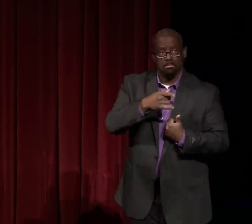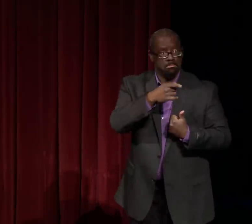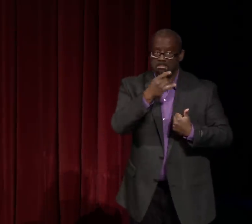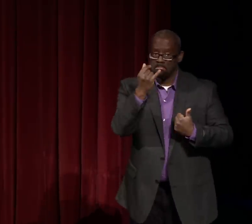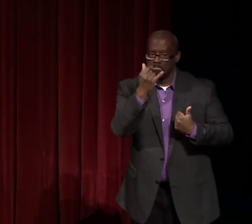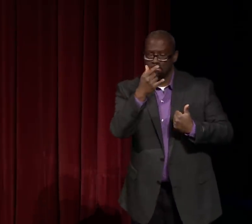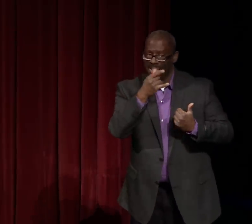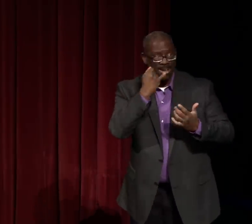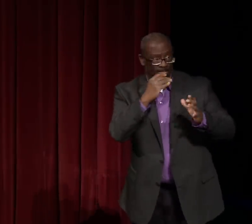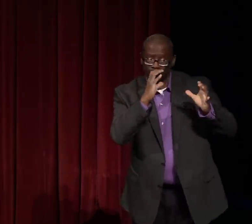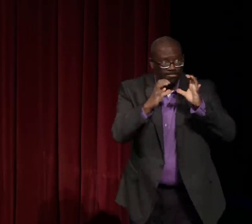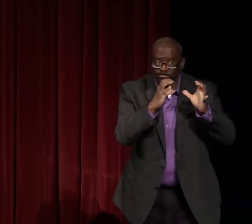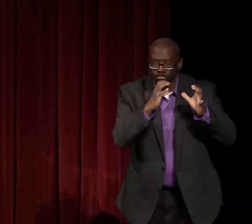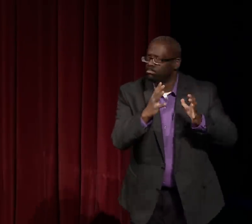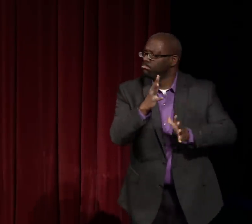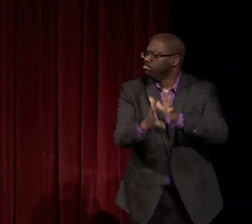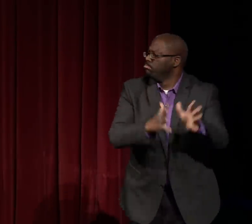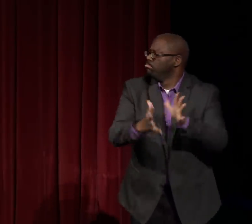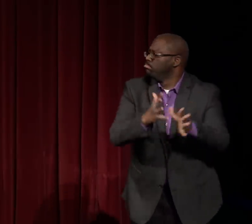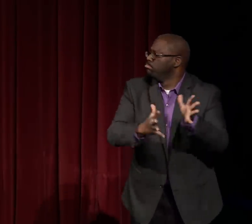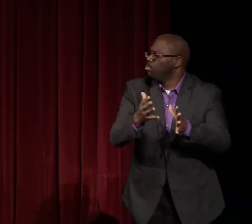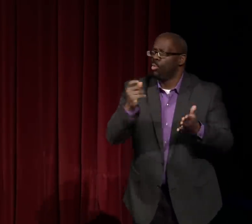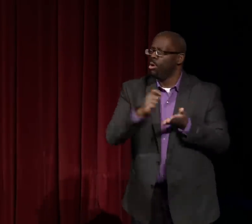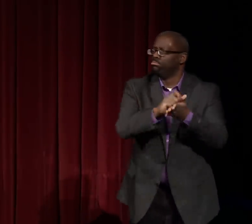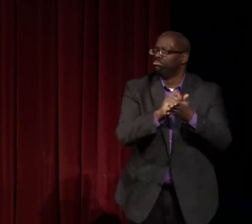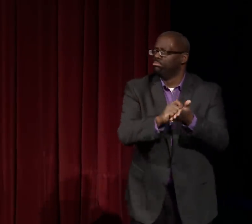about getting the chicken cut up,